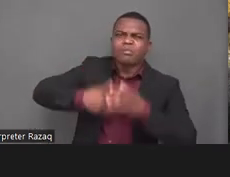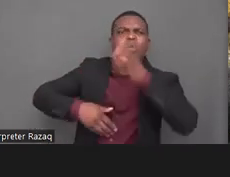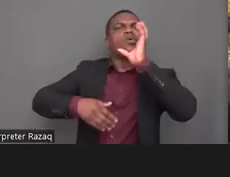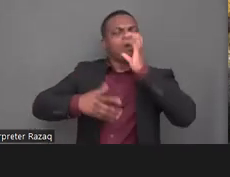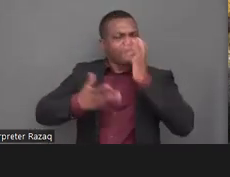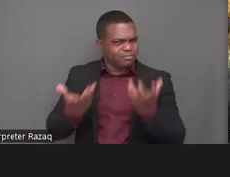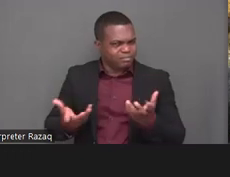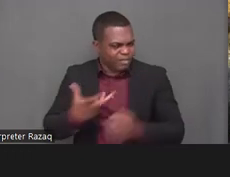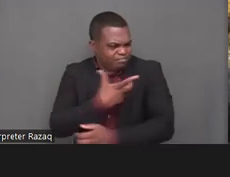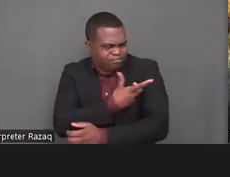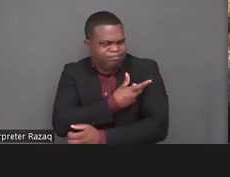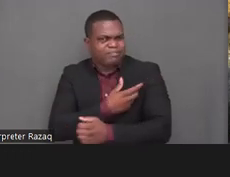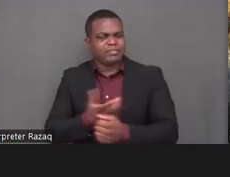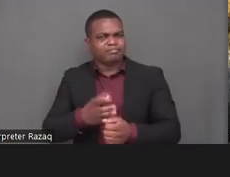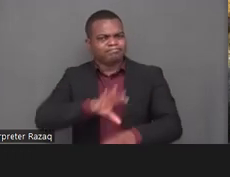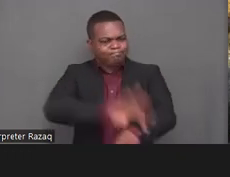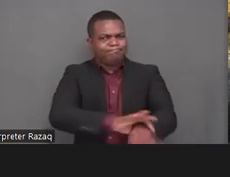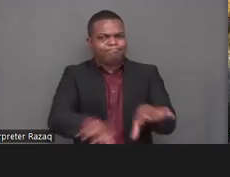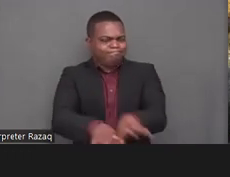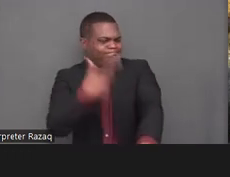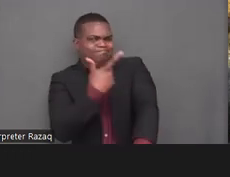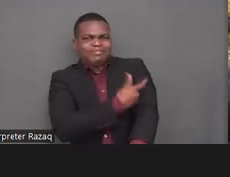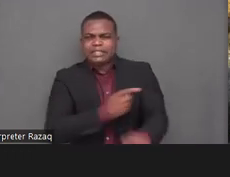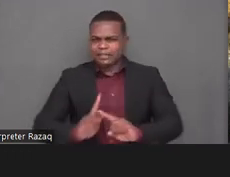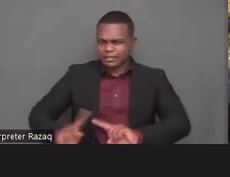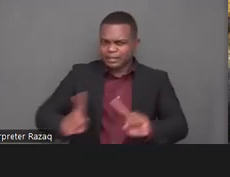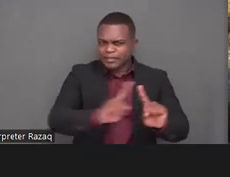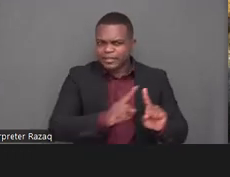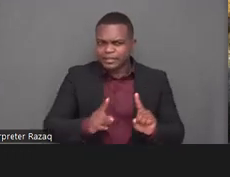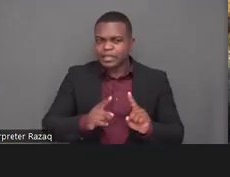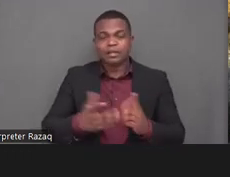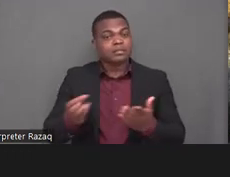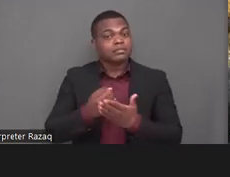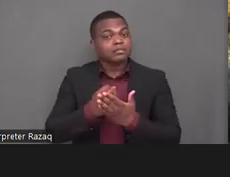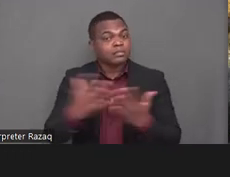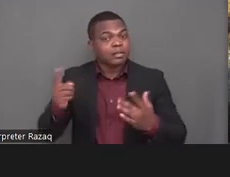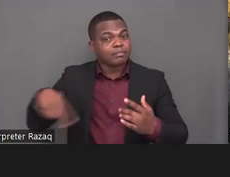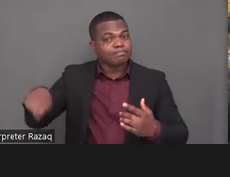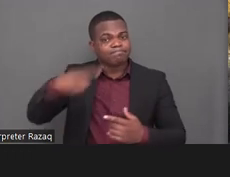without social and legal reckoning and the possibility of true moral reconciliation it